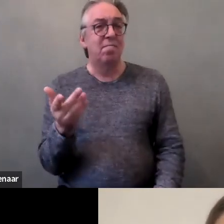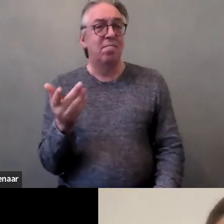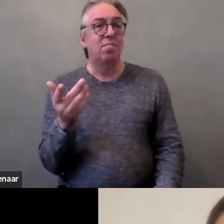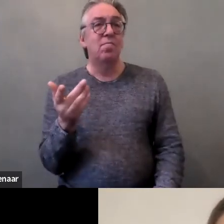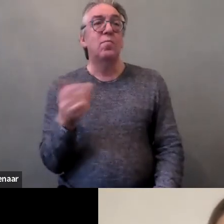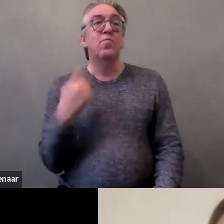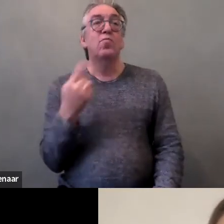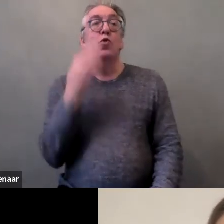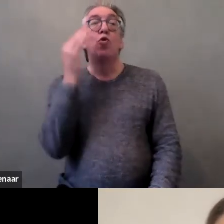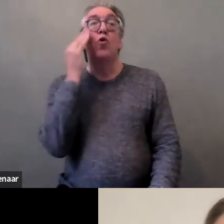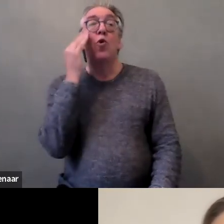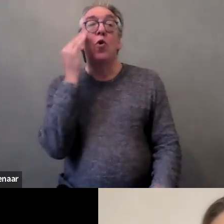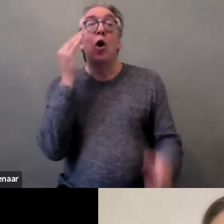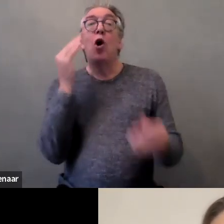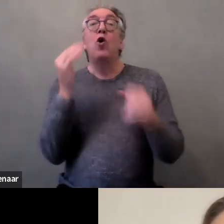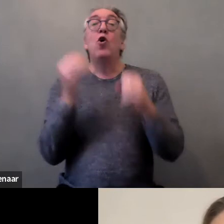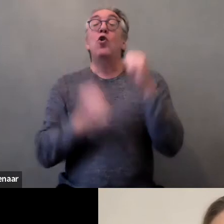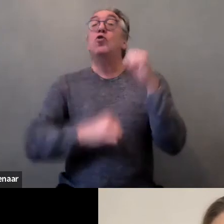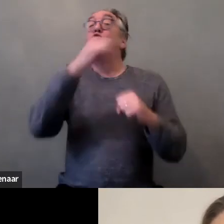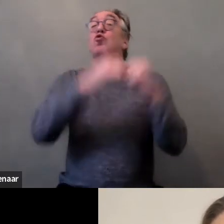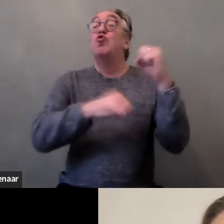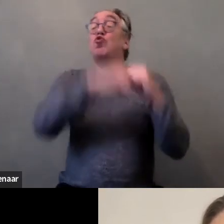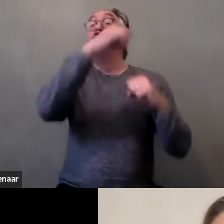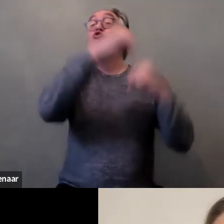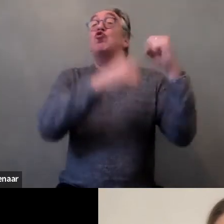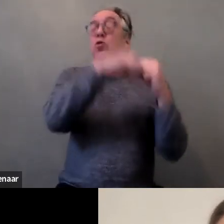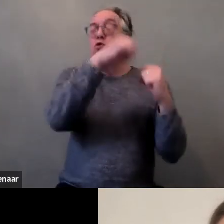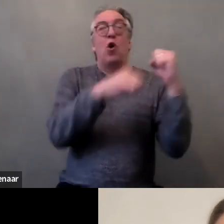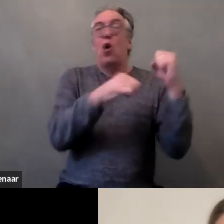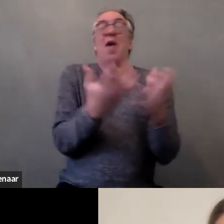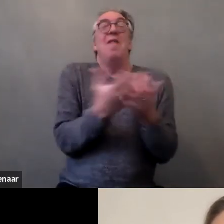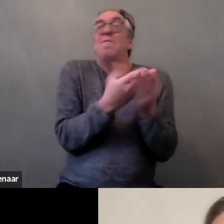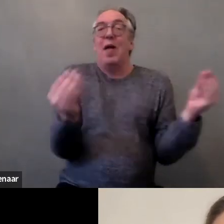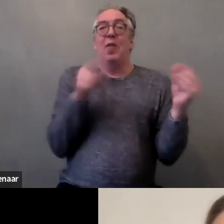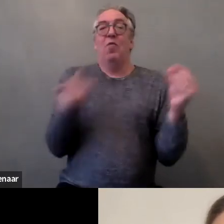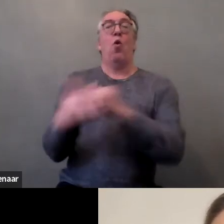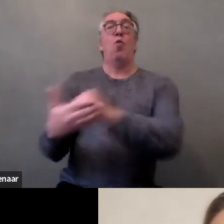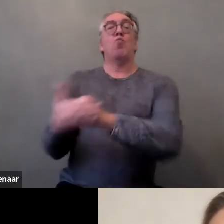it's connected with the enjoyment of Independent Living by all women.